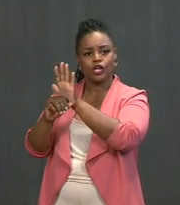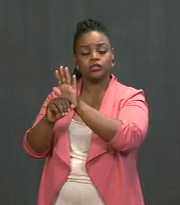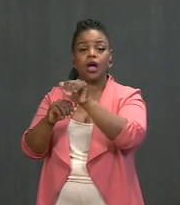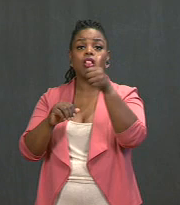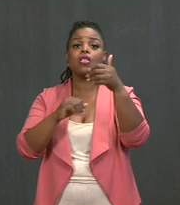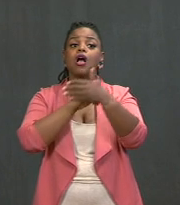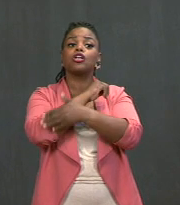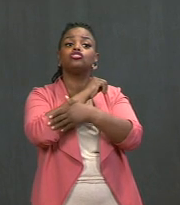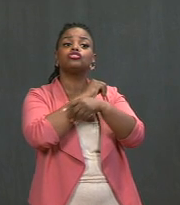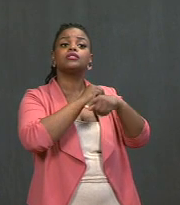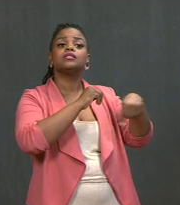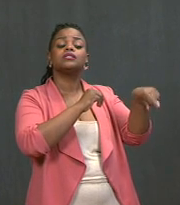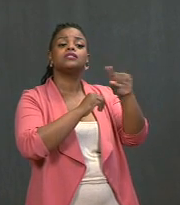we're not really completely safe.